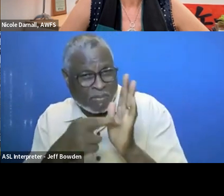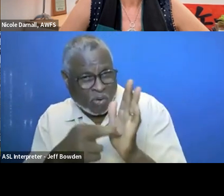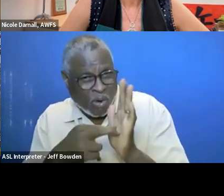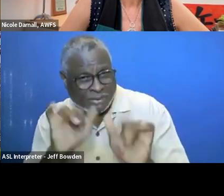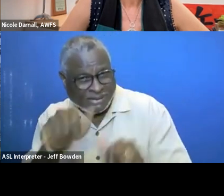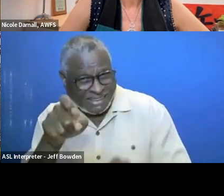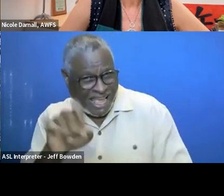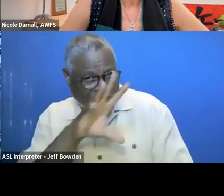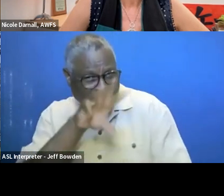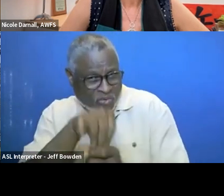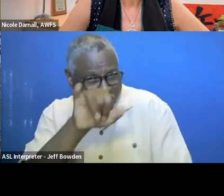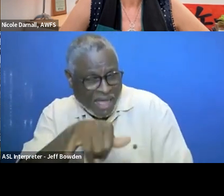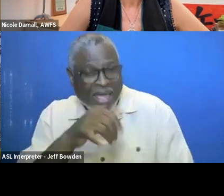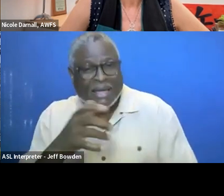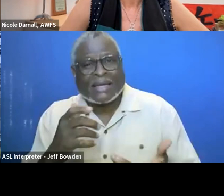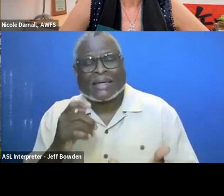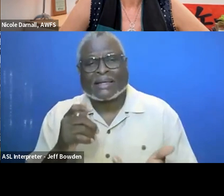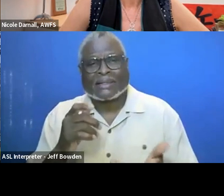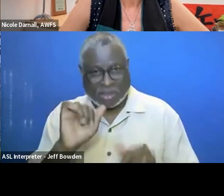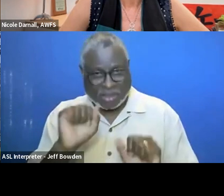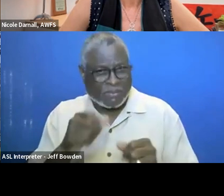I mean that could just be accepted.